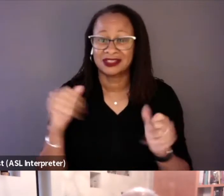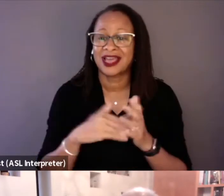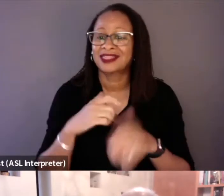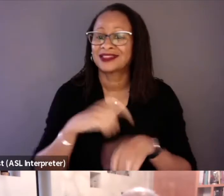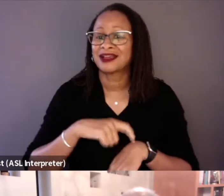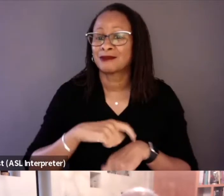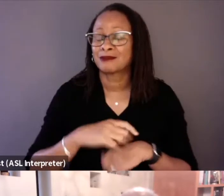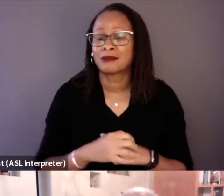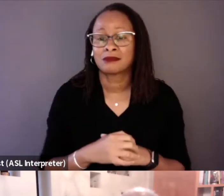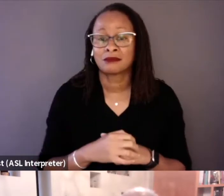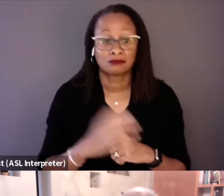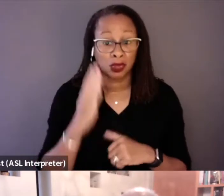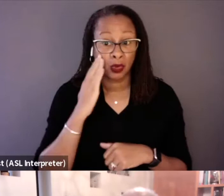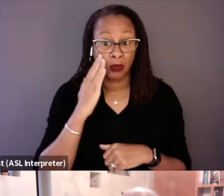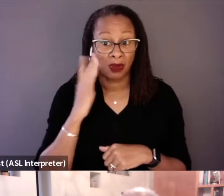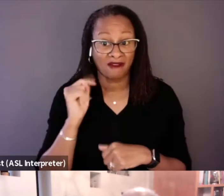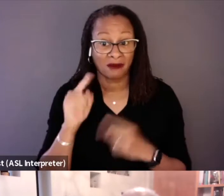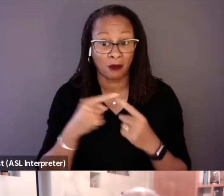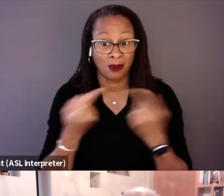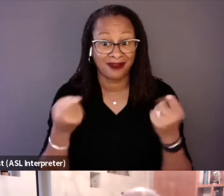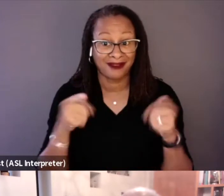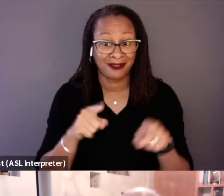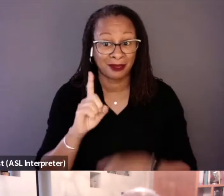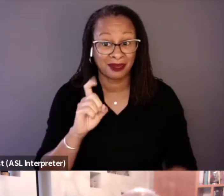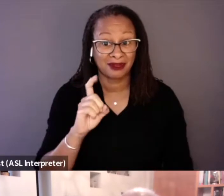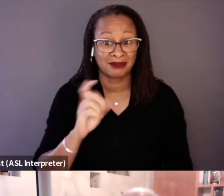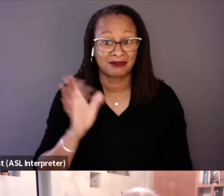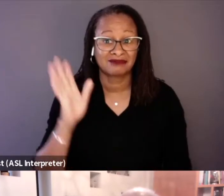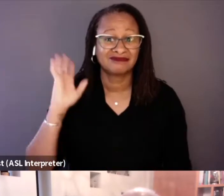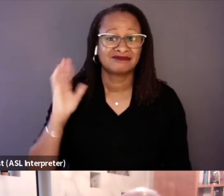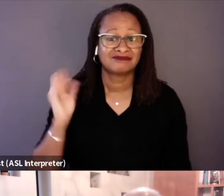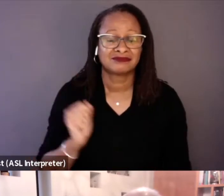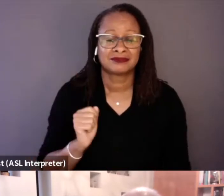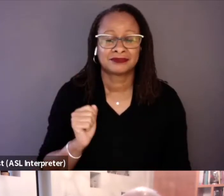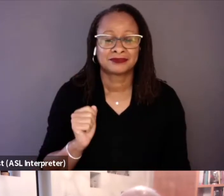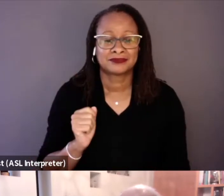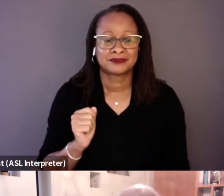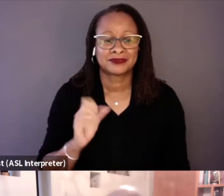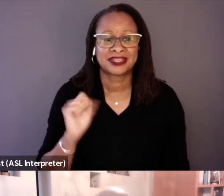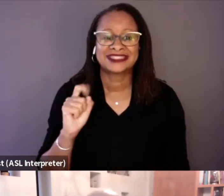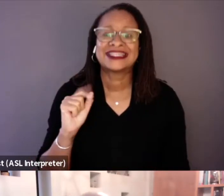Were you aware of them when they were happening? Presumably Stanley more than Traci,